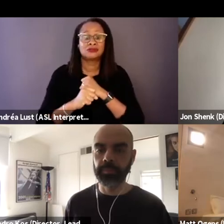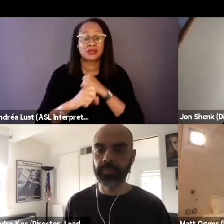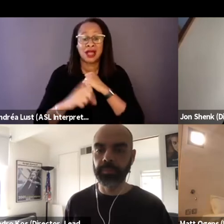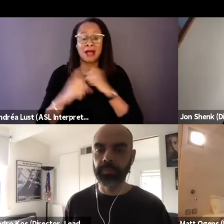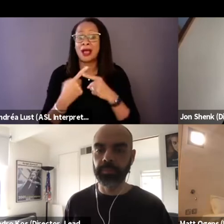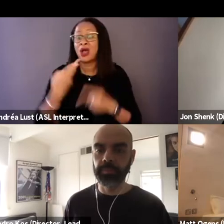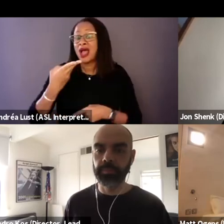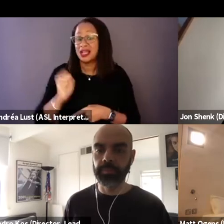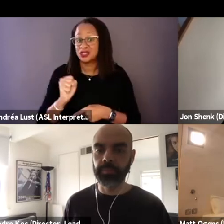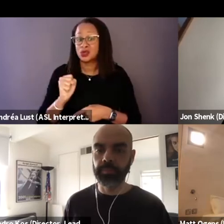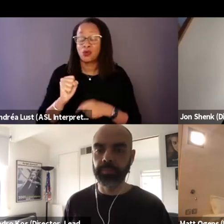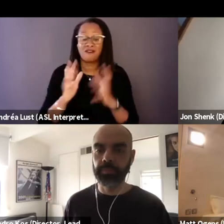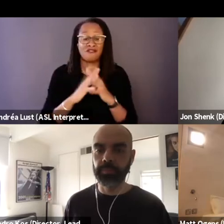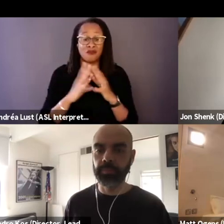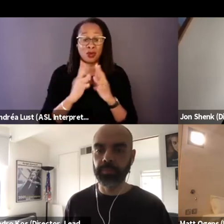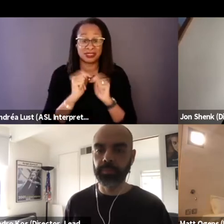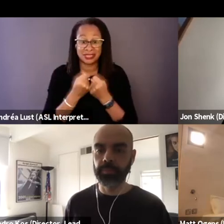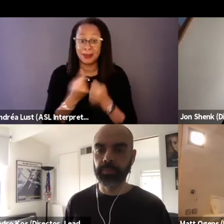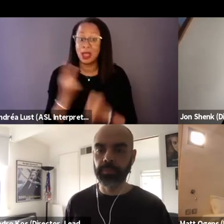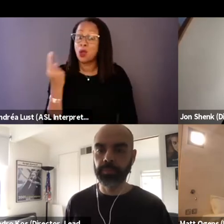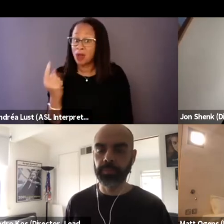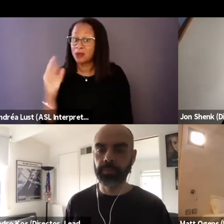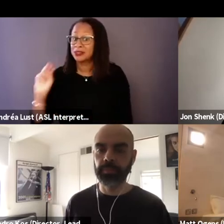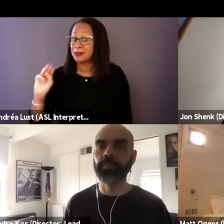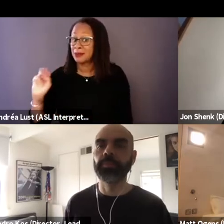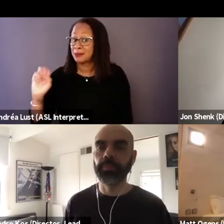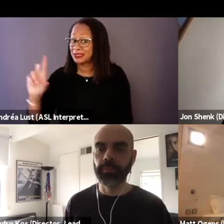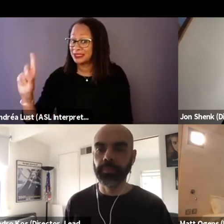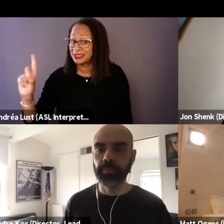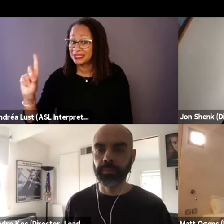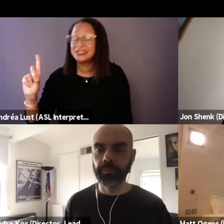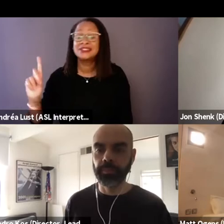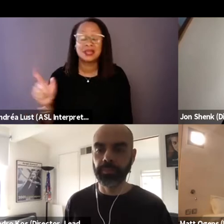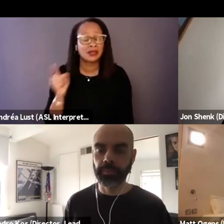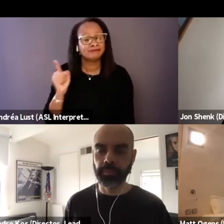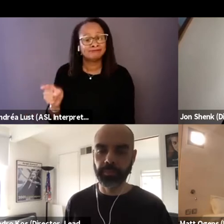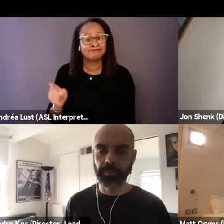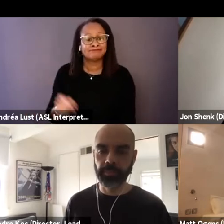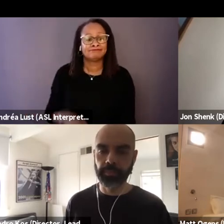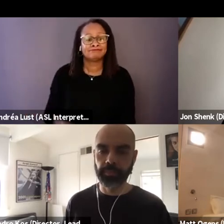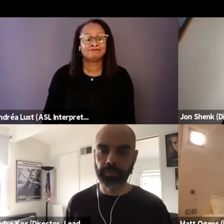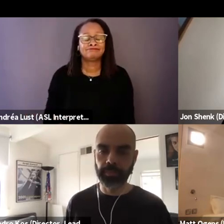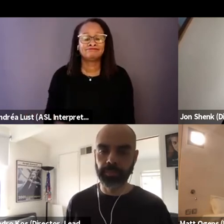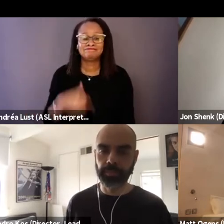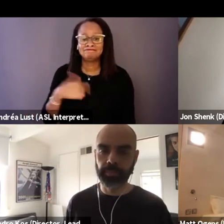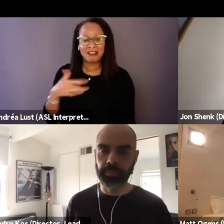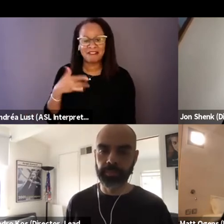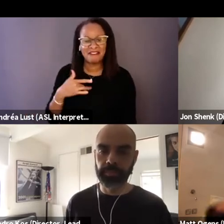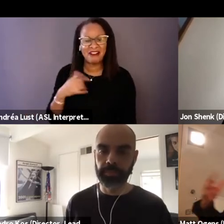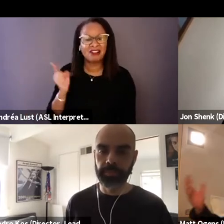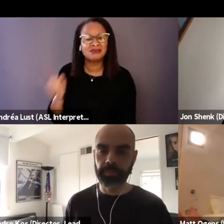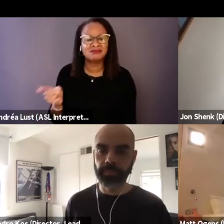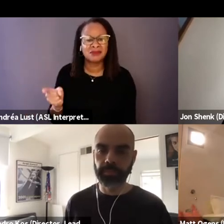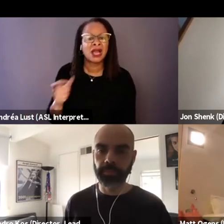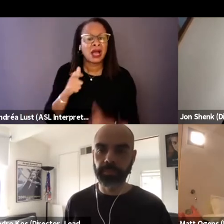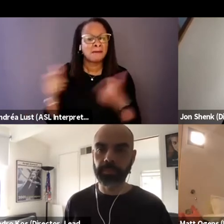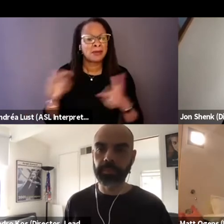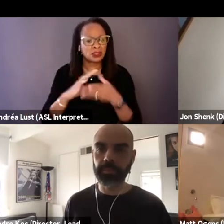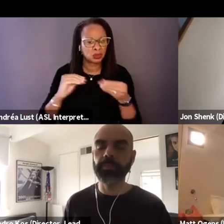and one of them was Maryland School for the Deaf. And I felt like a bigger story needed to be told.